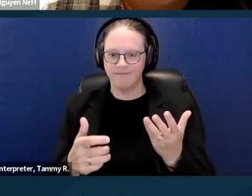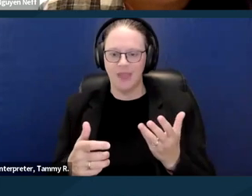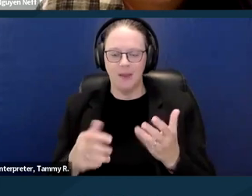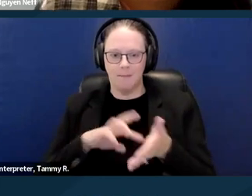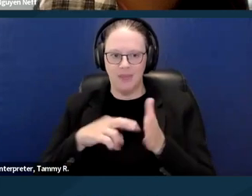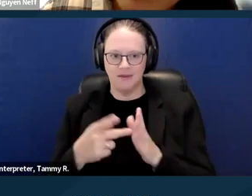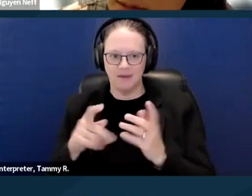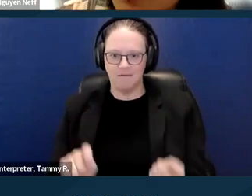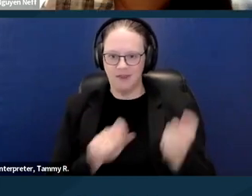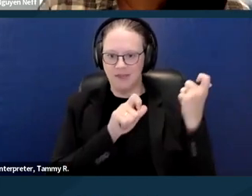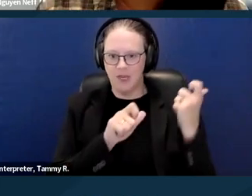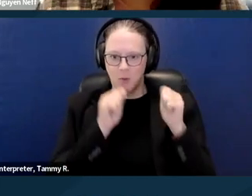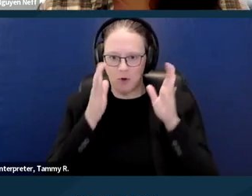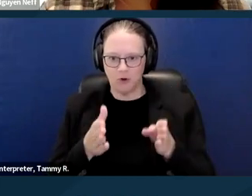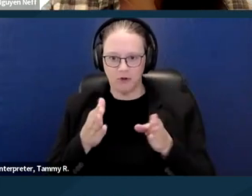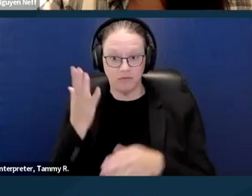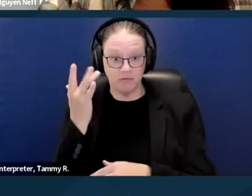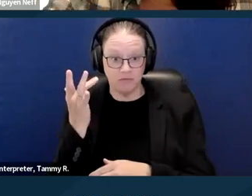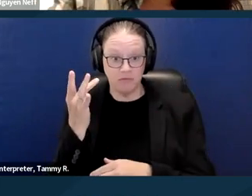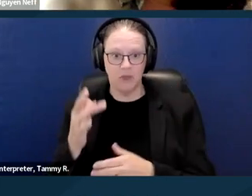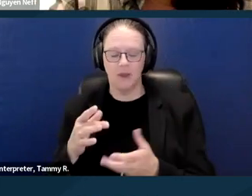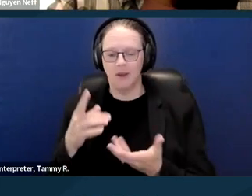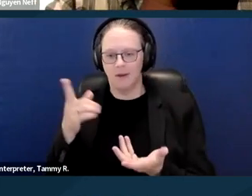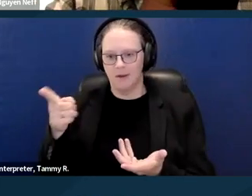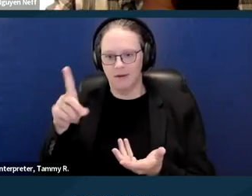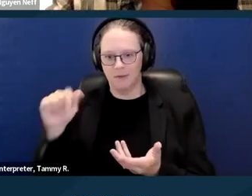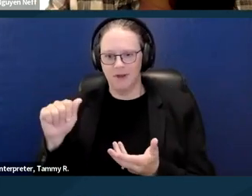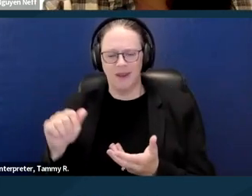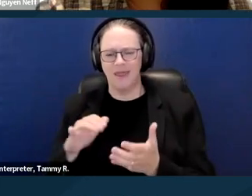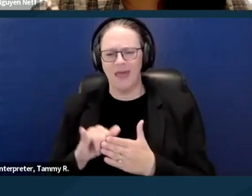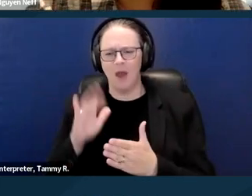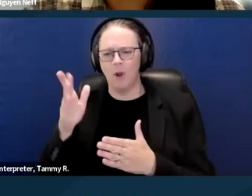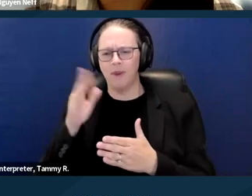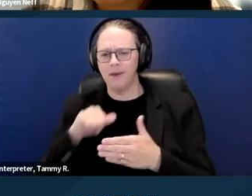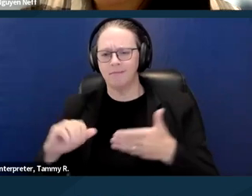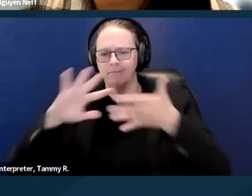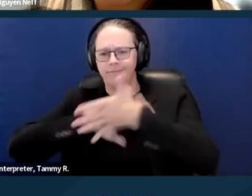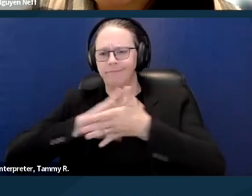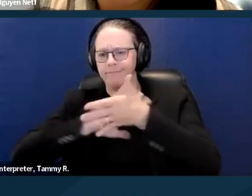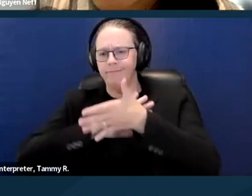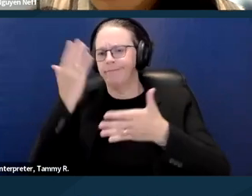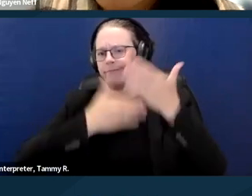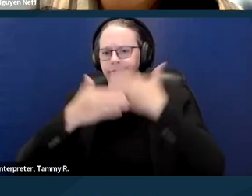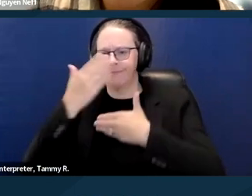Again, that's gonna be relatively rare that it's going to be obvious that, you know, you're not gonna see in a notice that